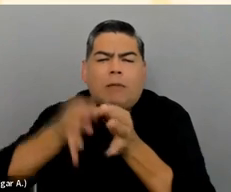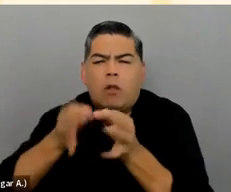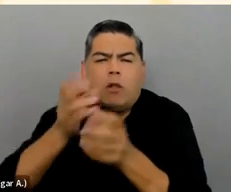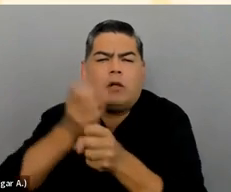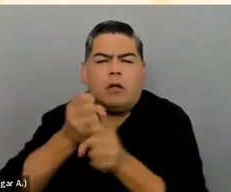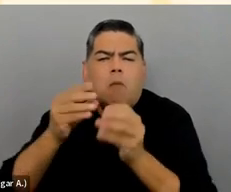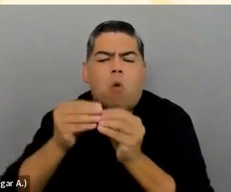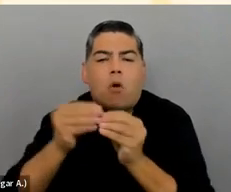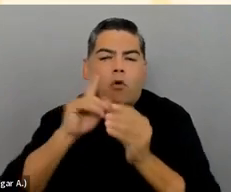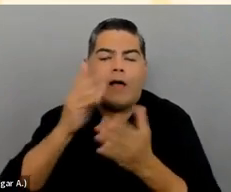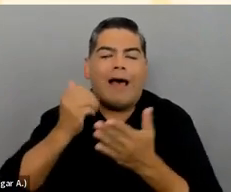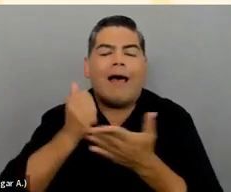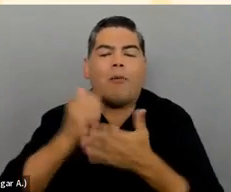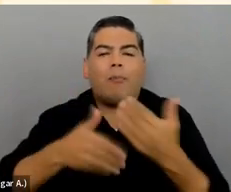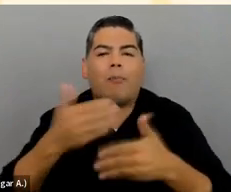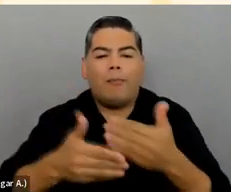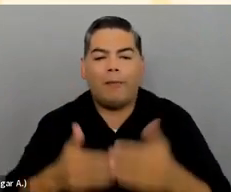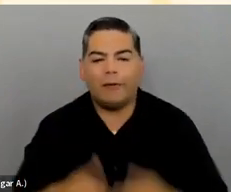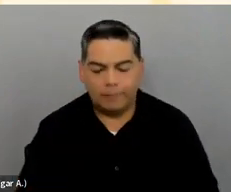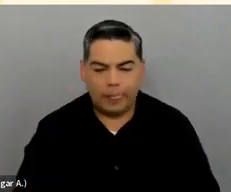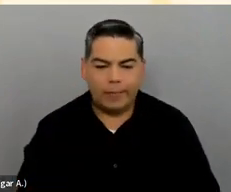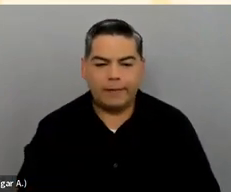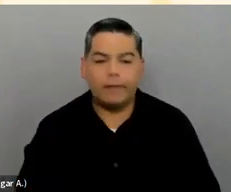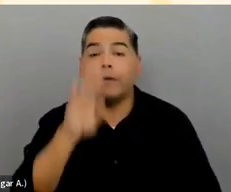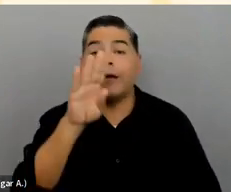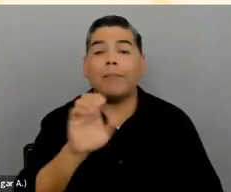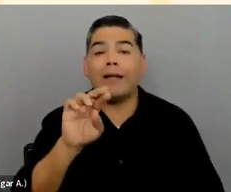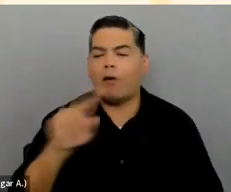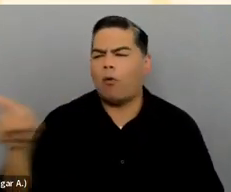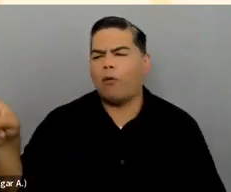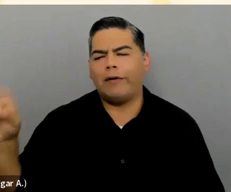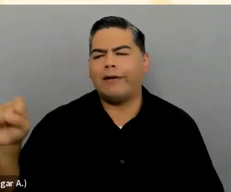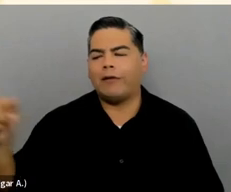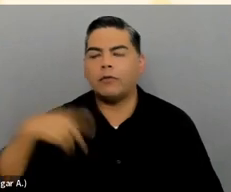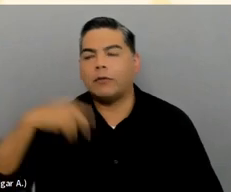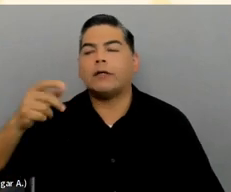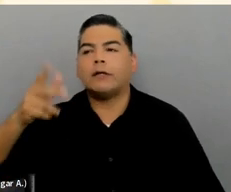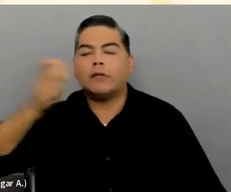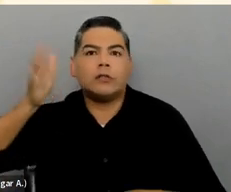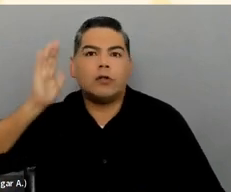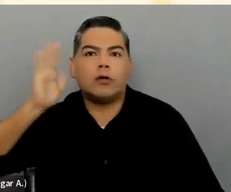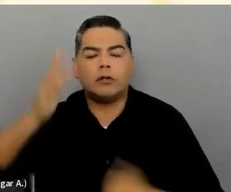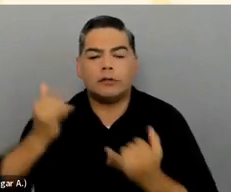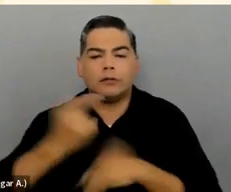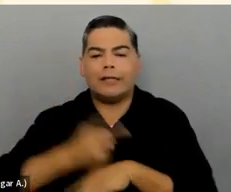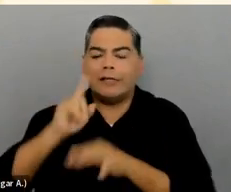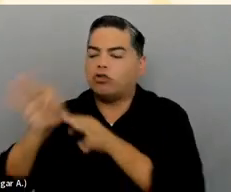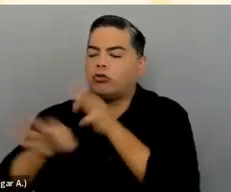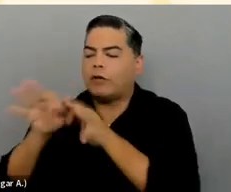Yes. Somebody said in a talk earlier: Describe it like you're describing it